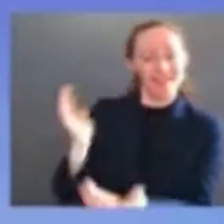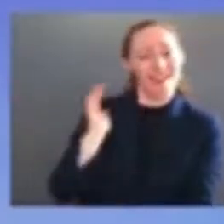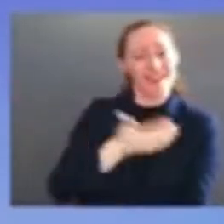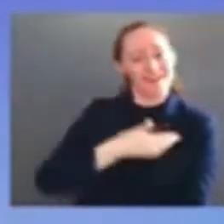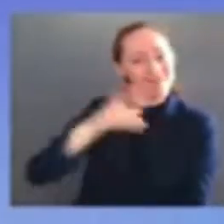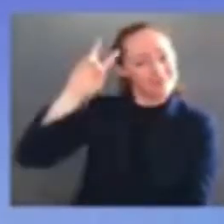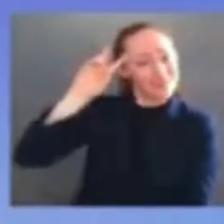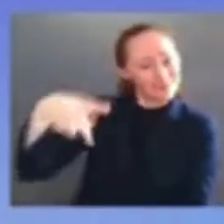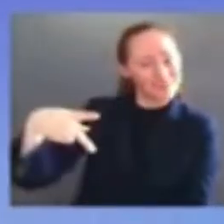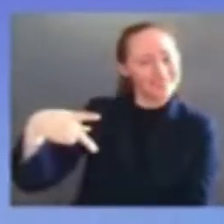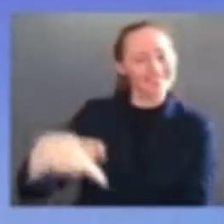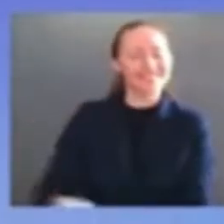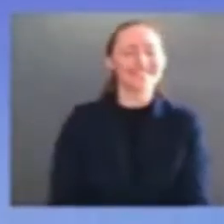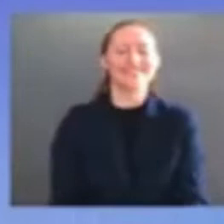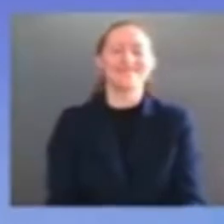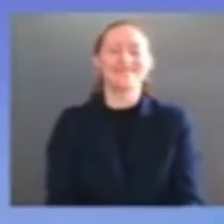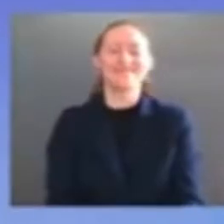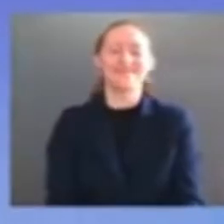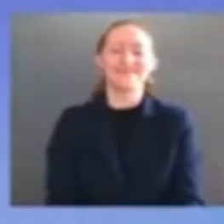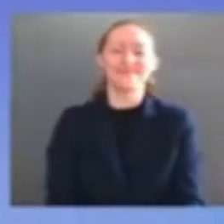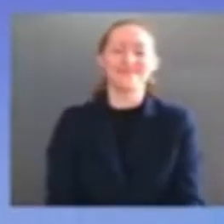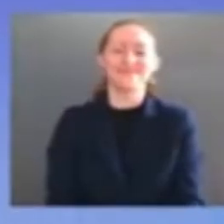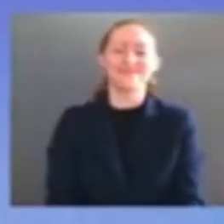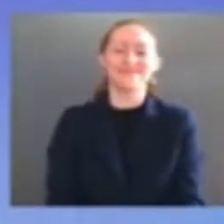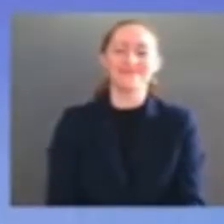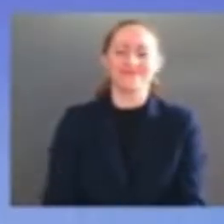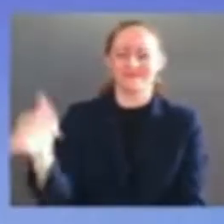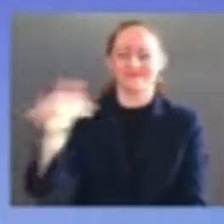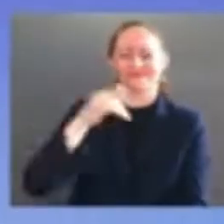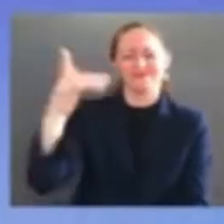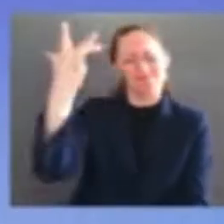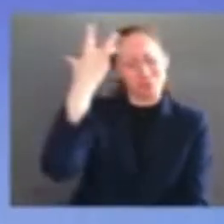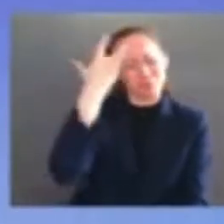a brilliant lawyer general of the state of california